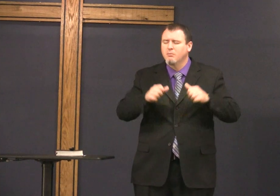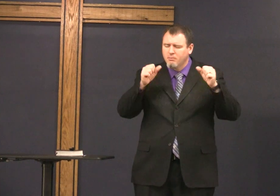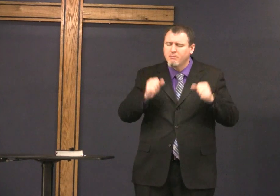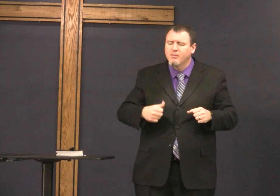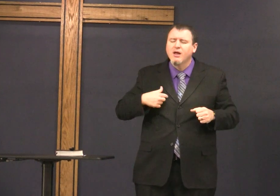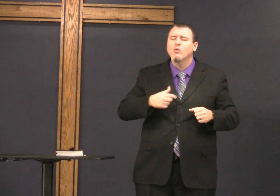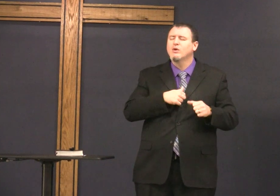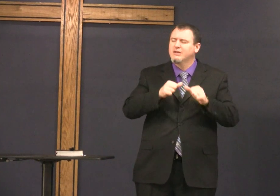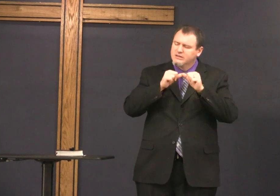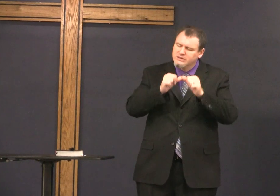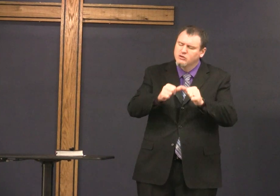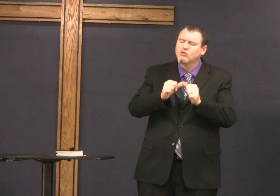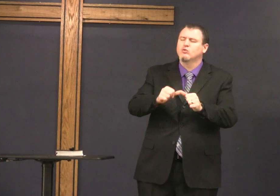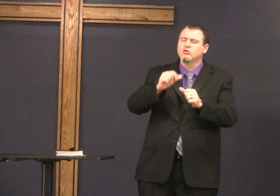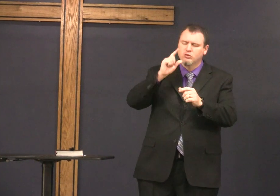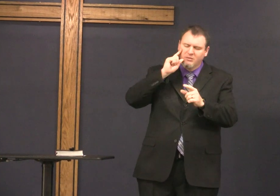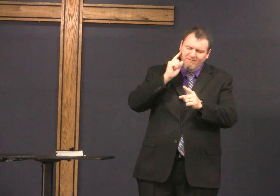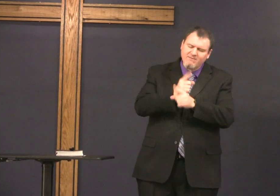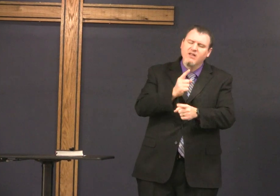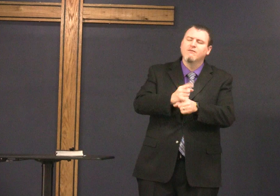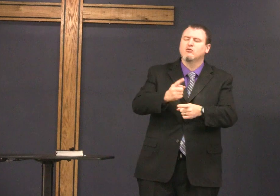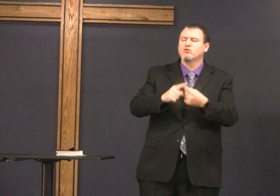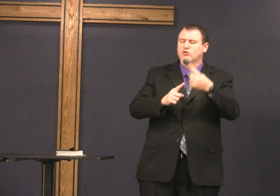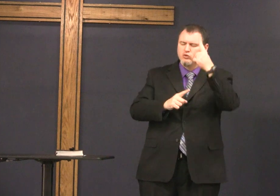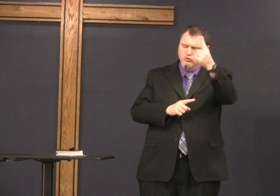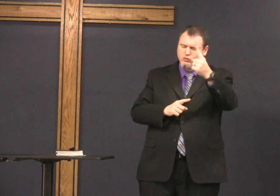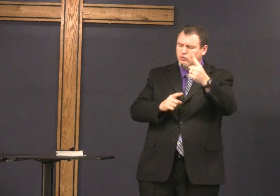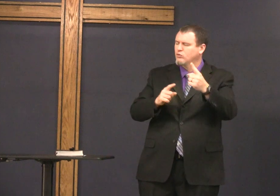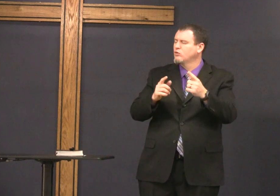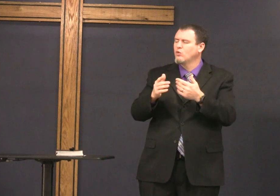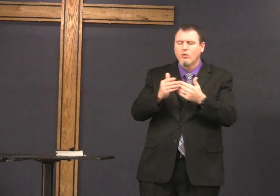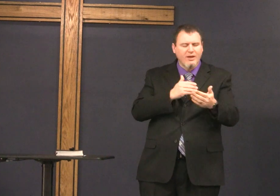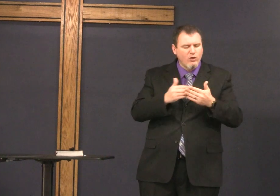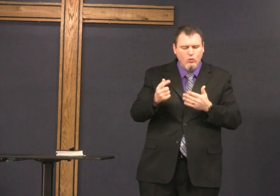it doesn't matter our age we can continue our service to the Lord and be faithful to him